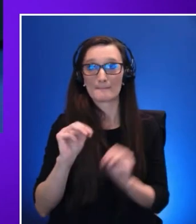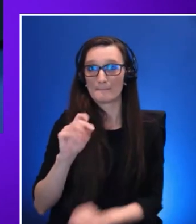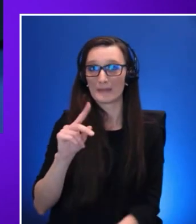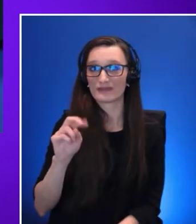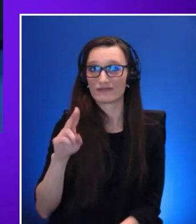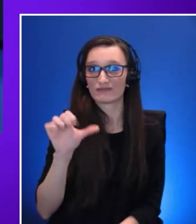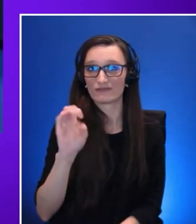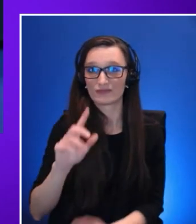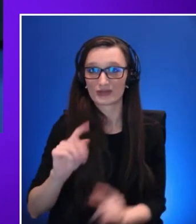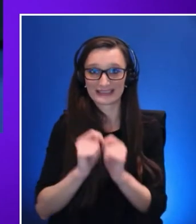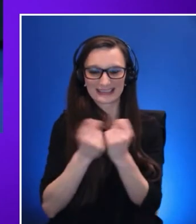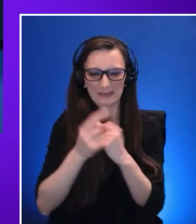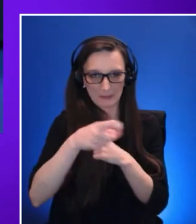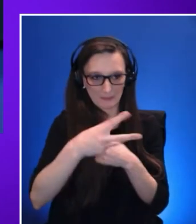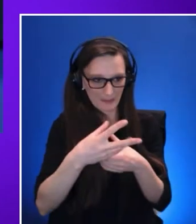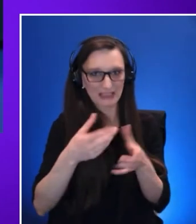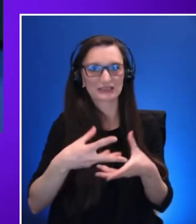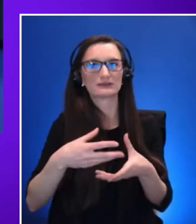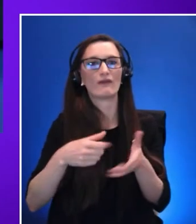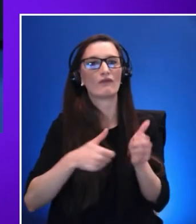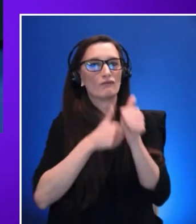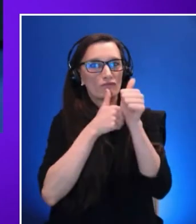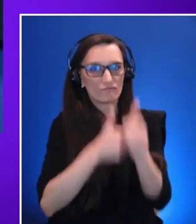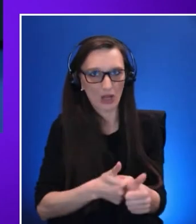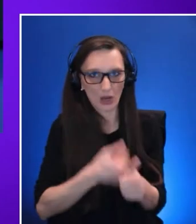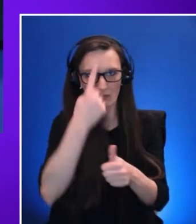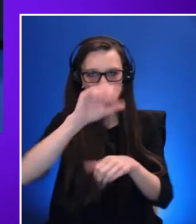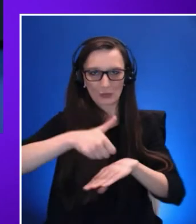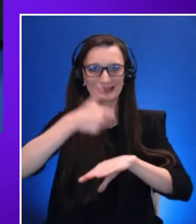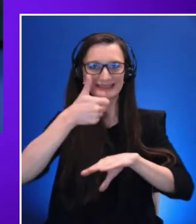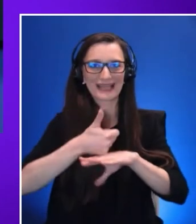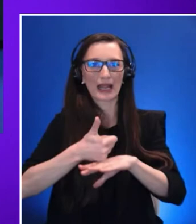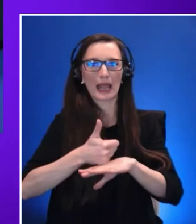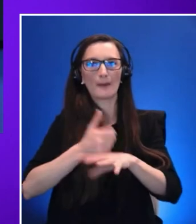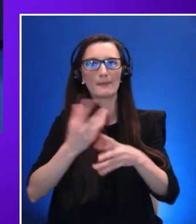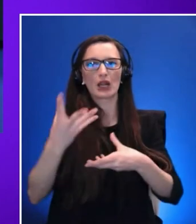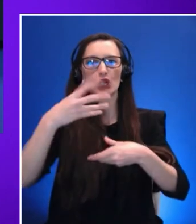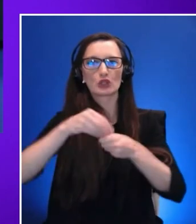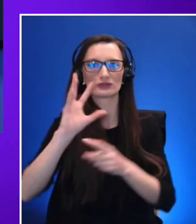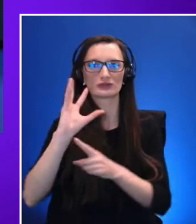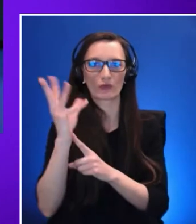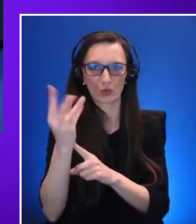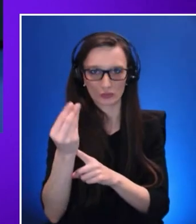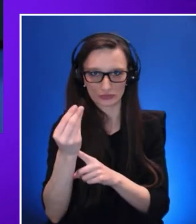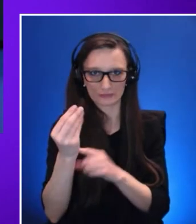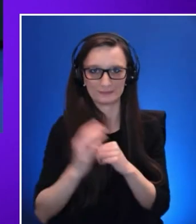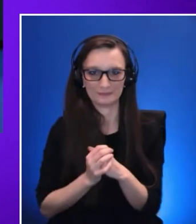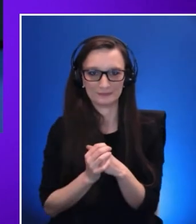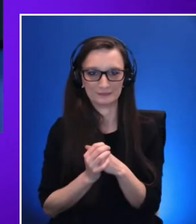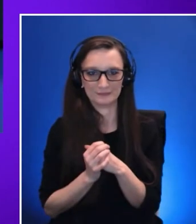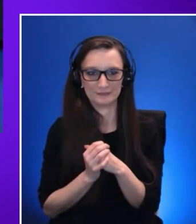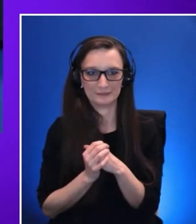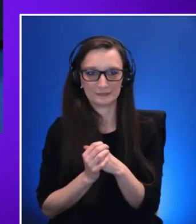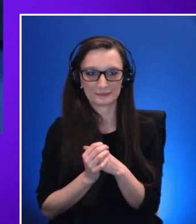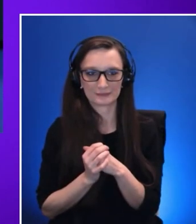digital inclusion which are the objective and key results they represent the baby steps that we are